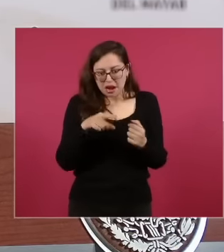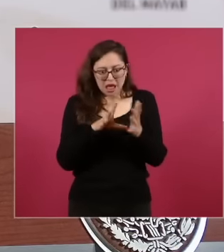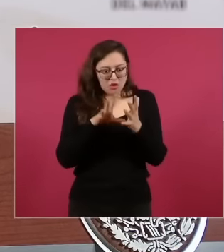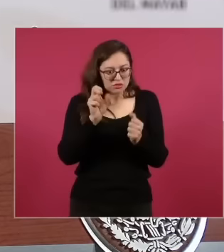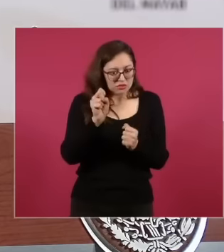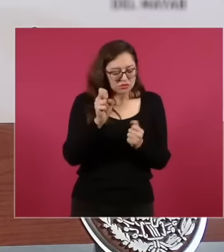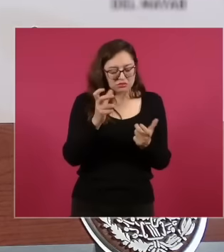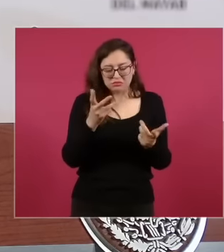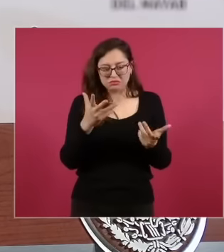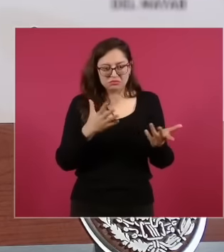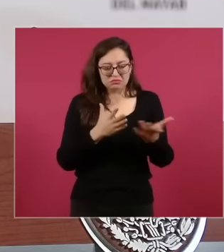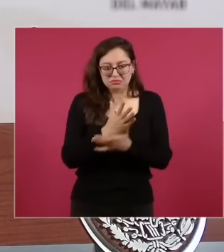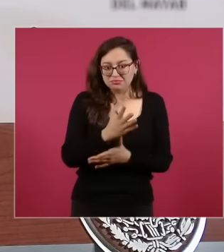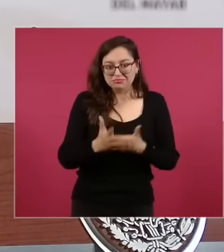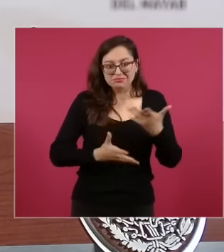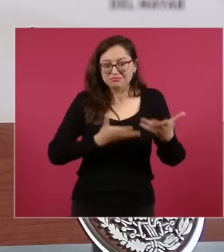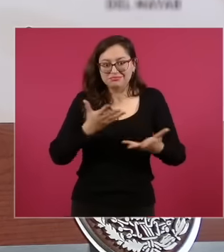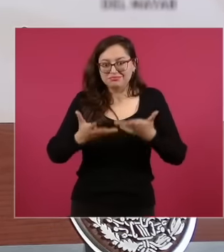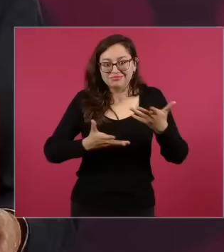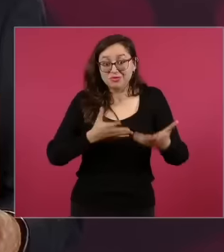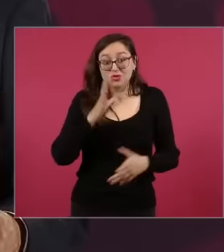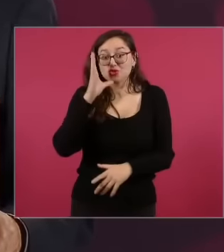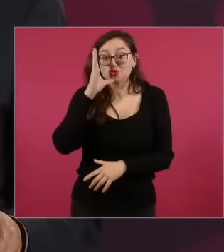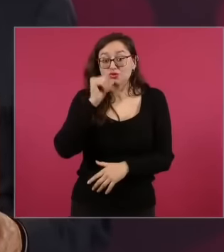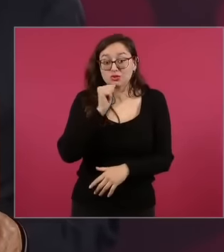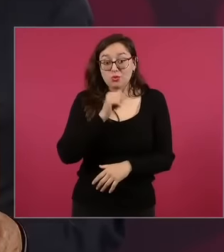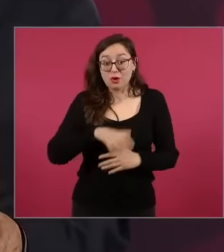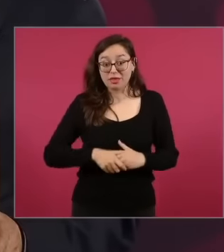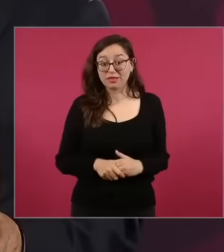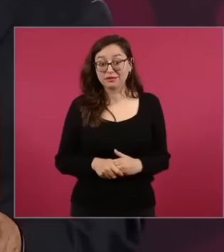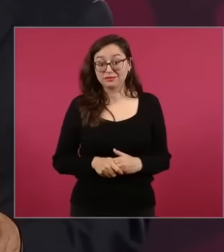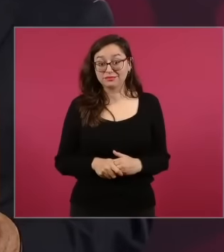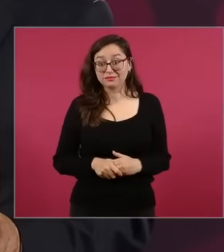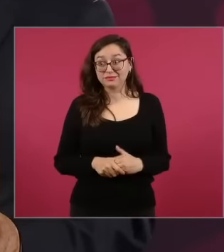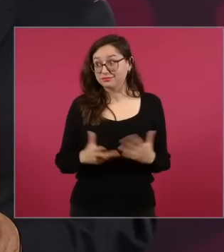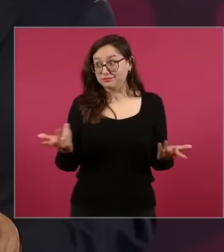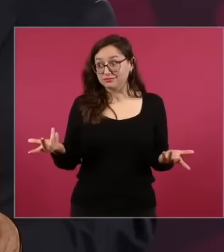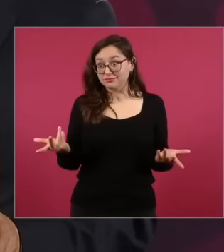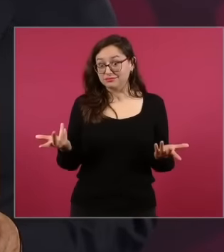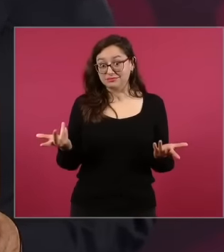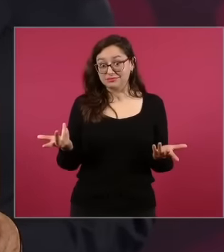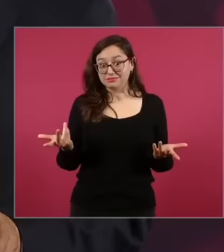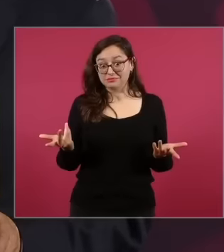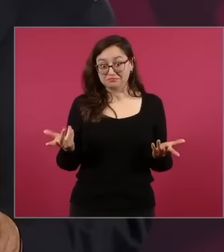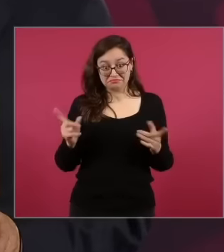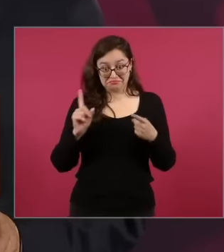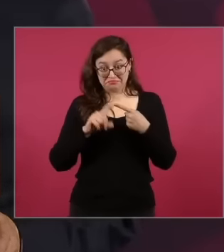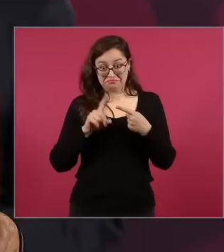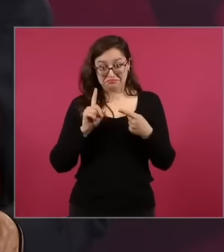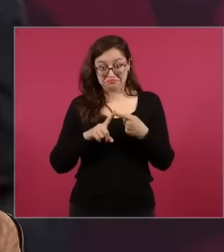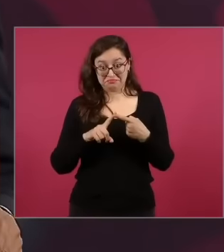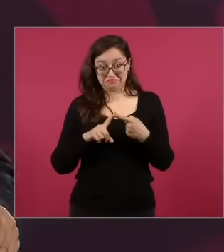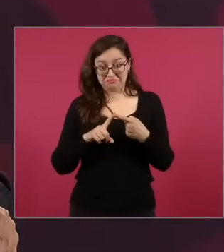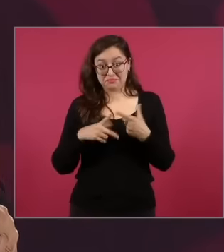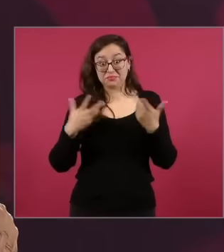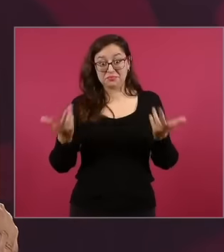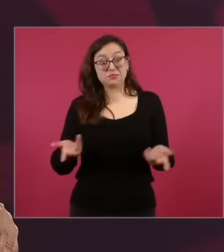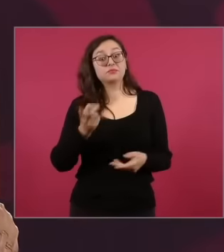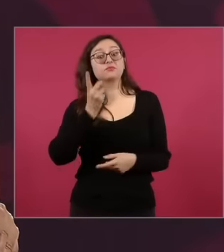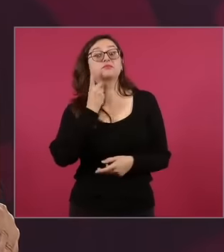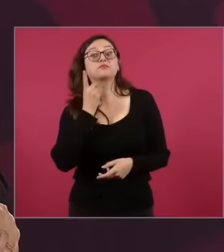constitutionalists and even law students know that. That is a power that the